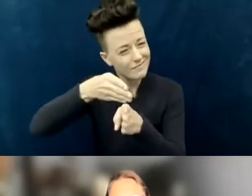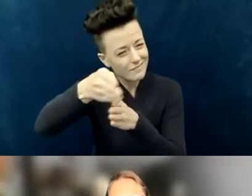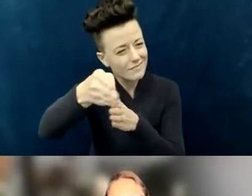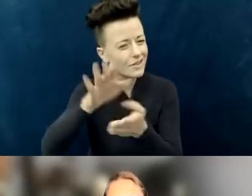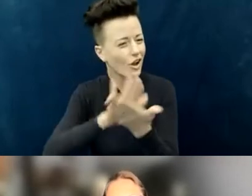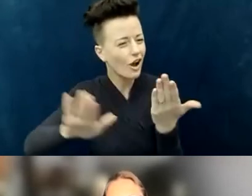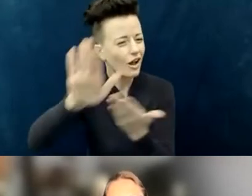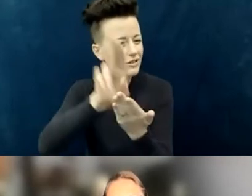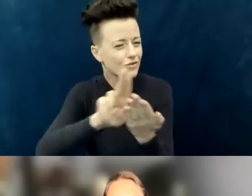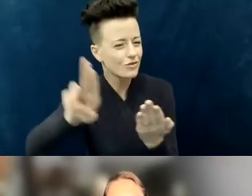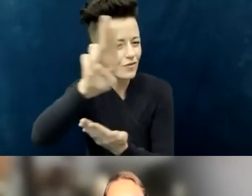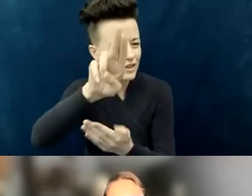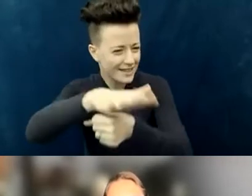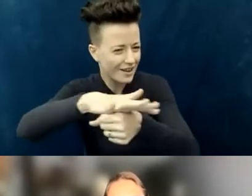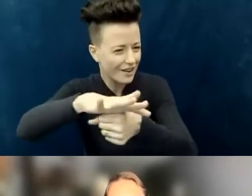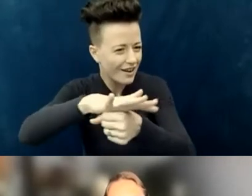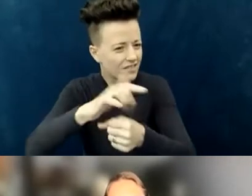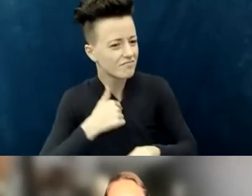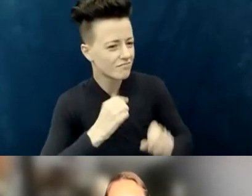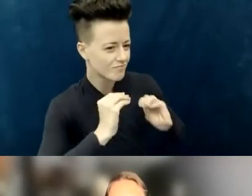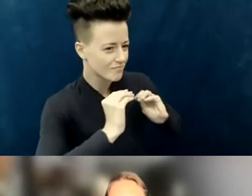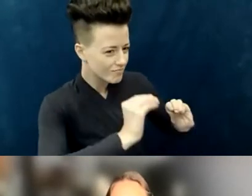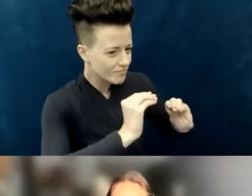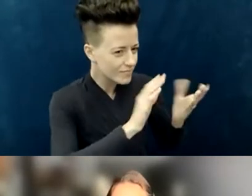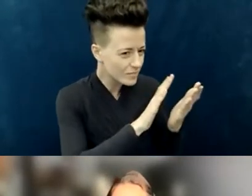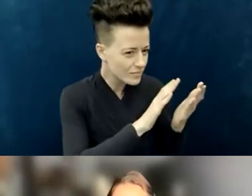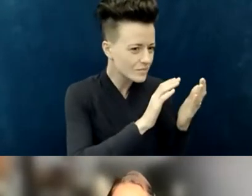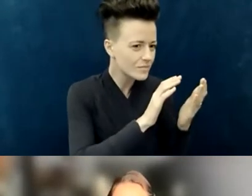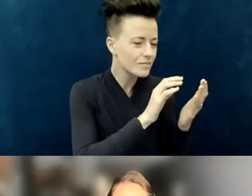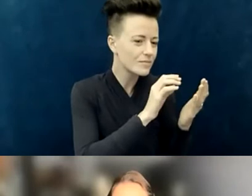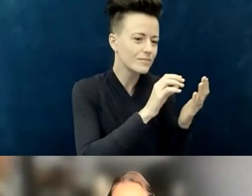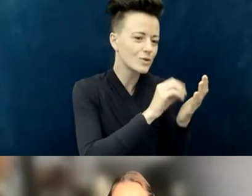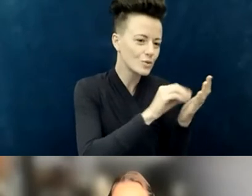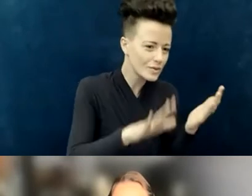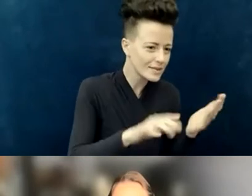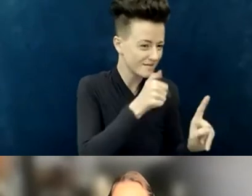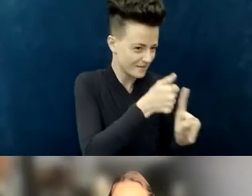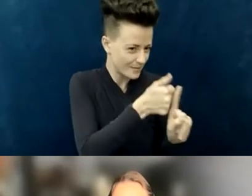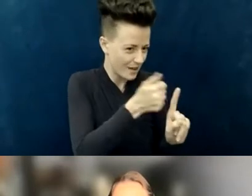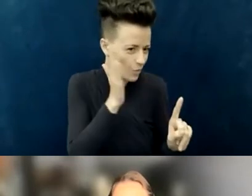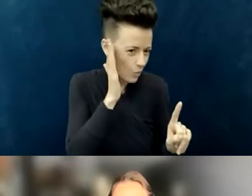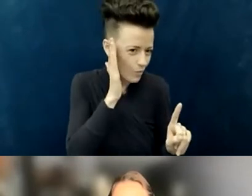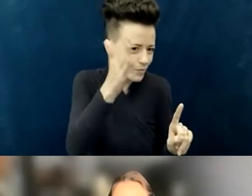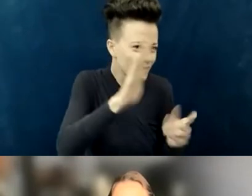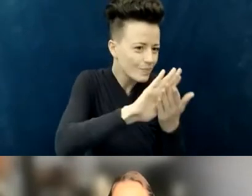taught students who were preparing to become teachers. I've spent a good 30 years